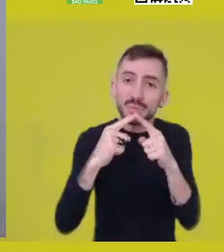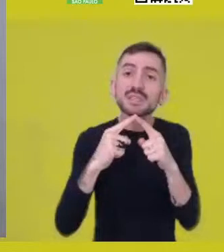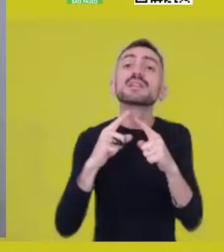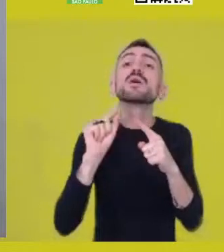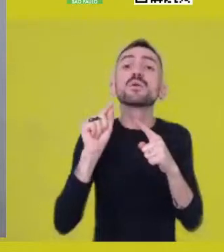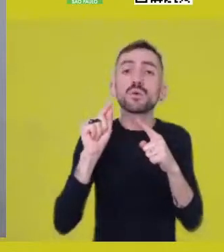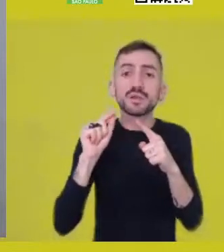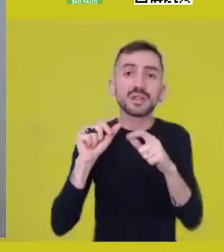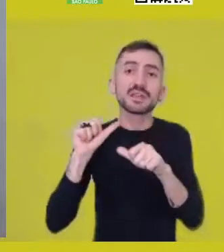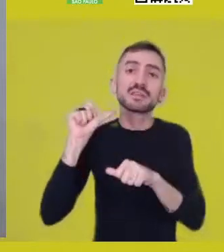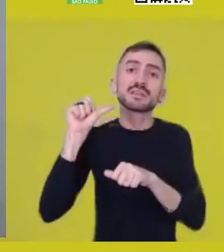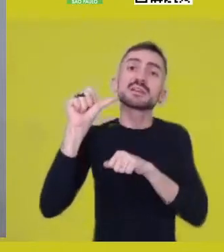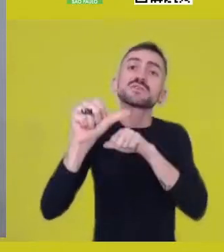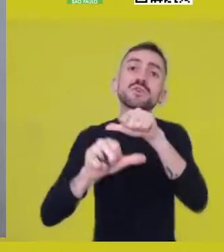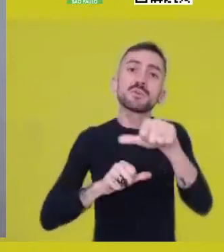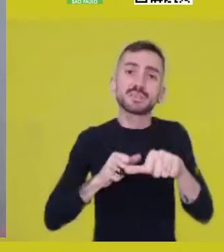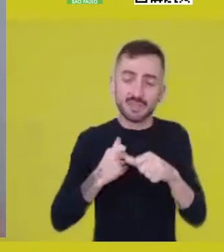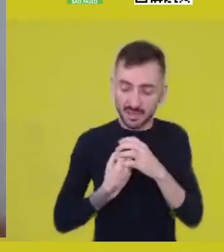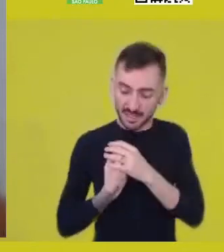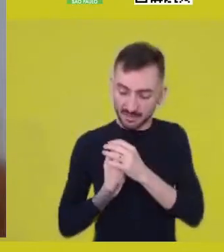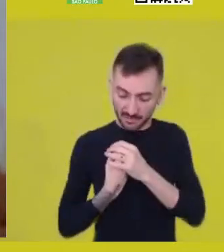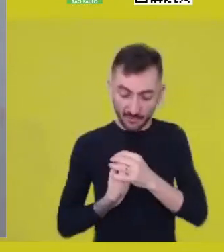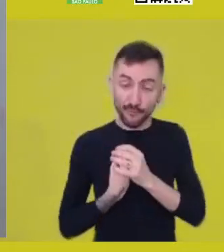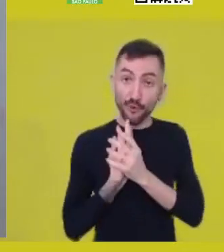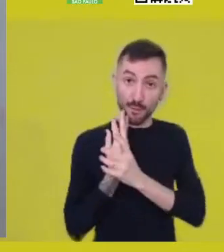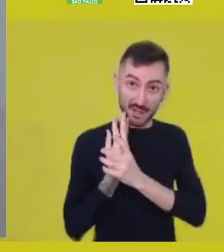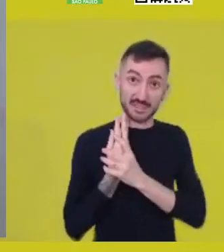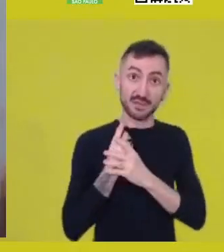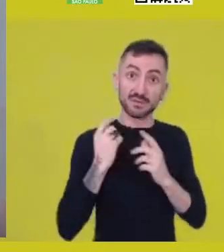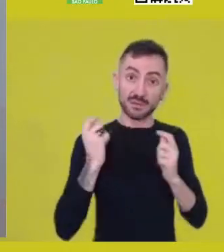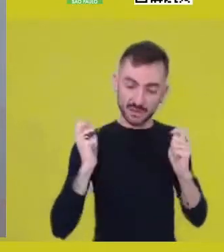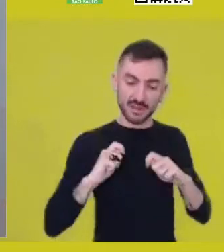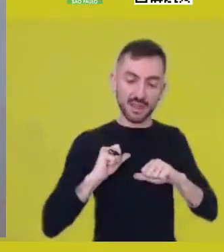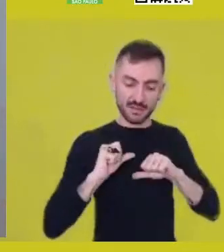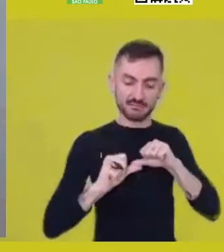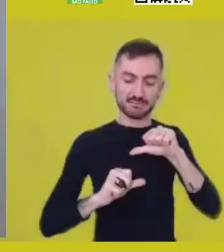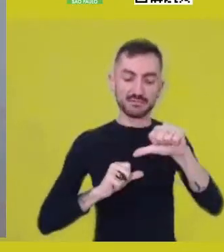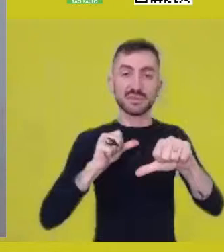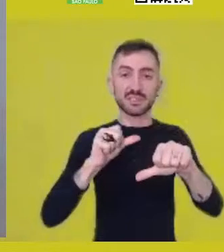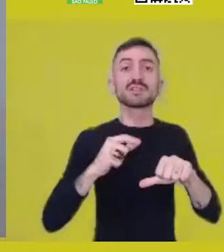from the ontological viewpoint. Meaning, therefore, that there is a pluriontological perspective